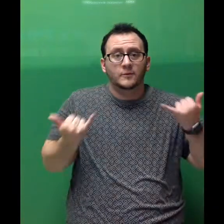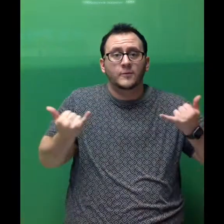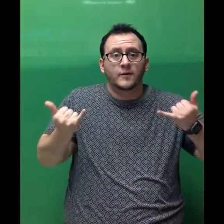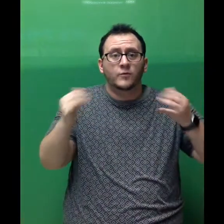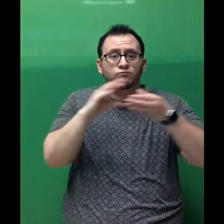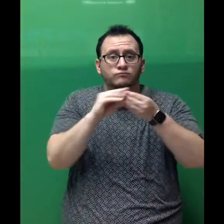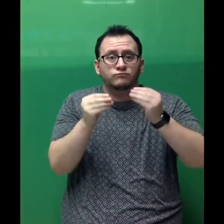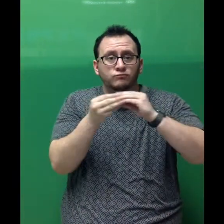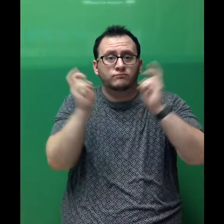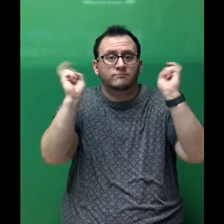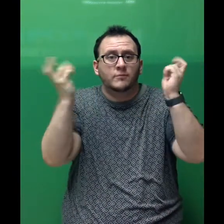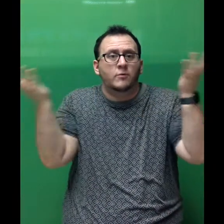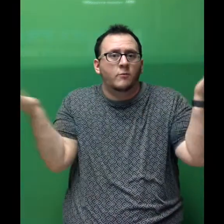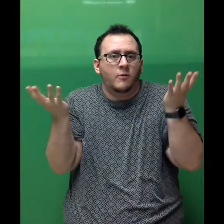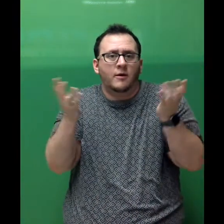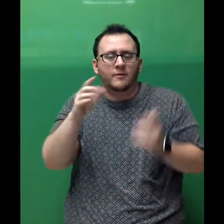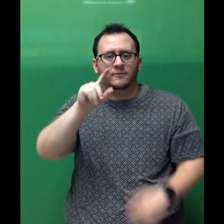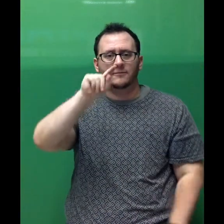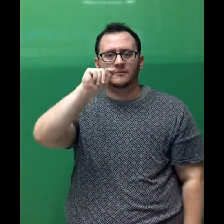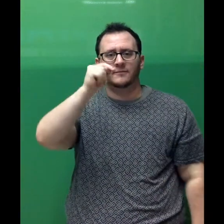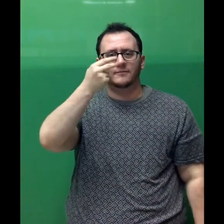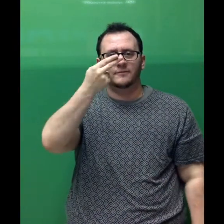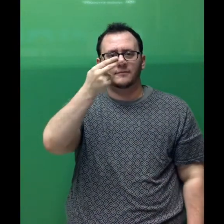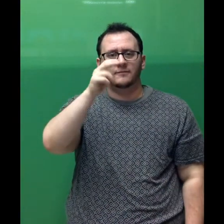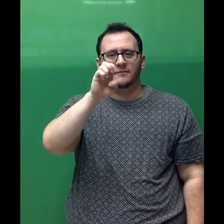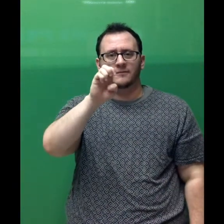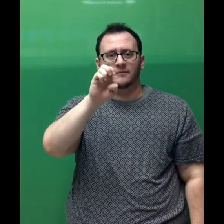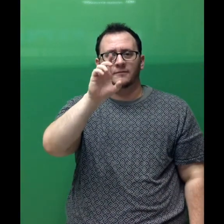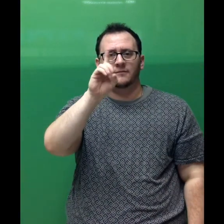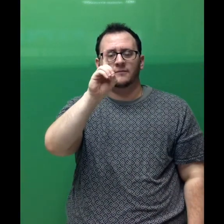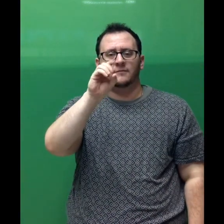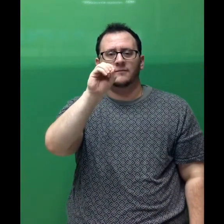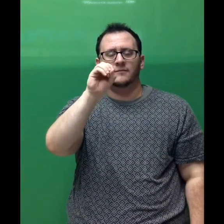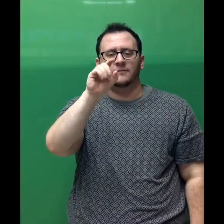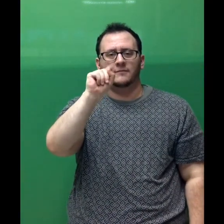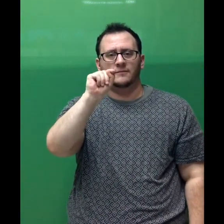Todays story is titled "The Dot."